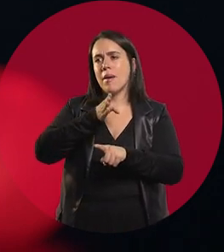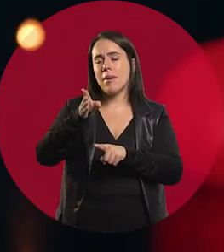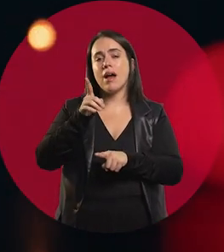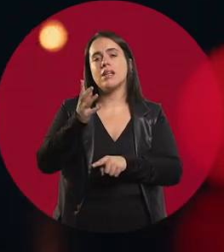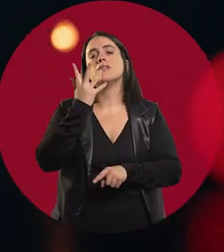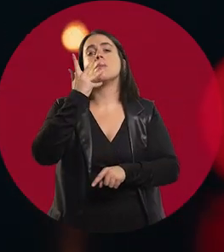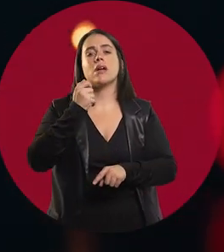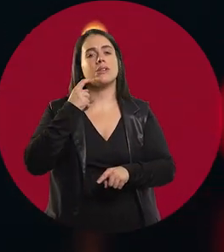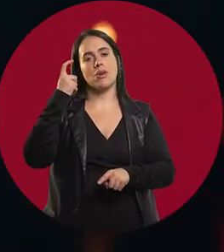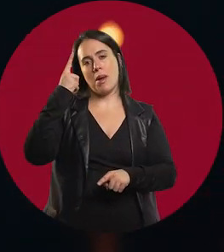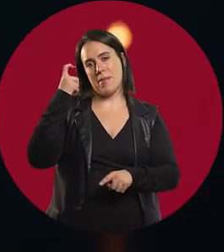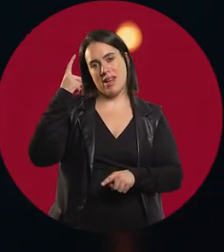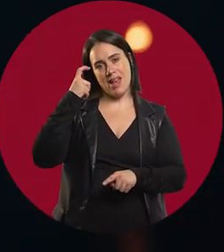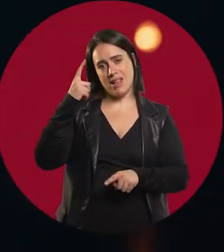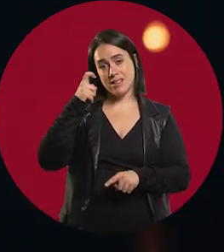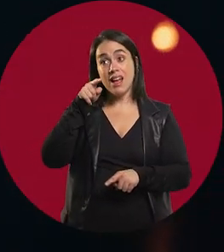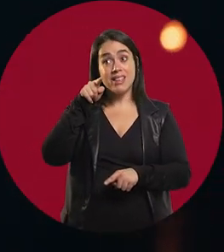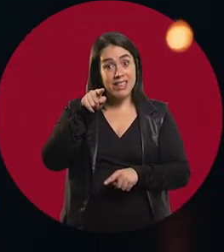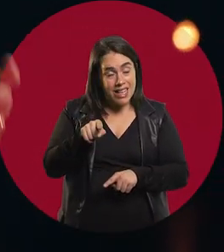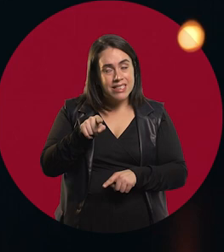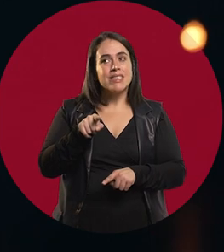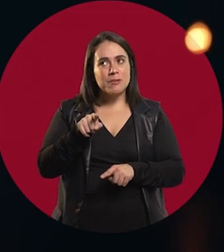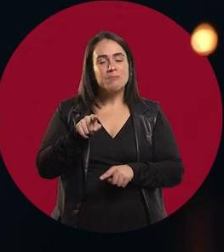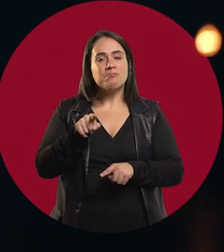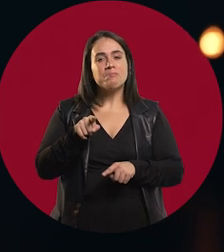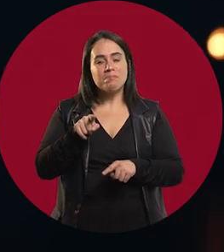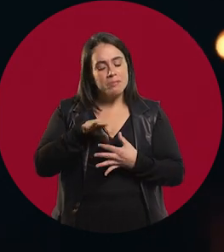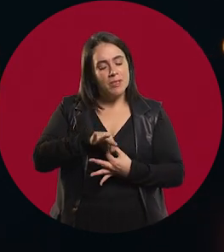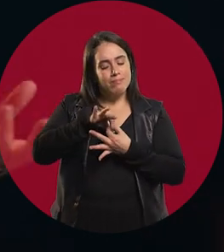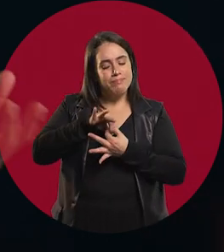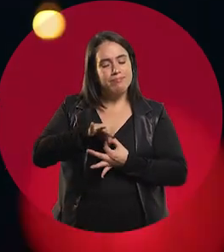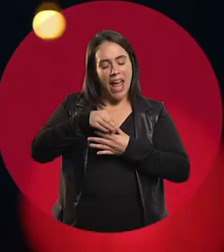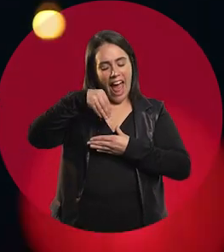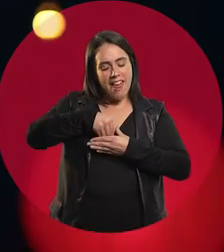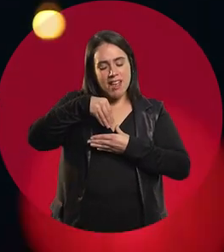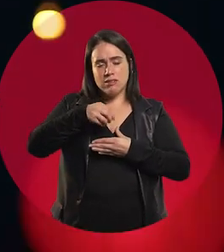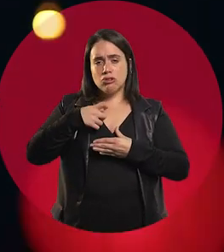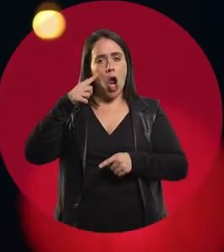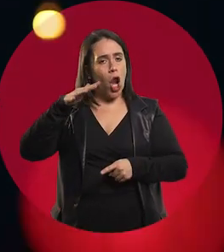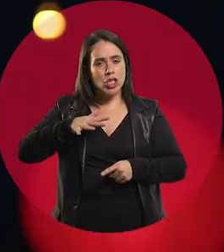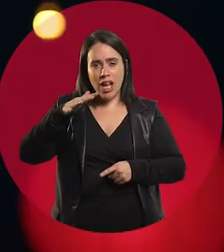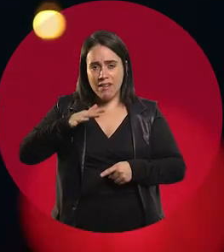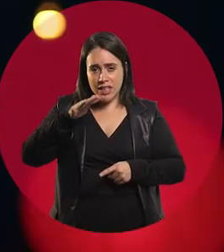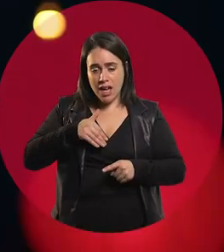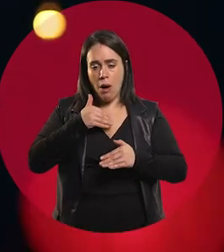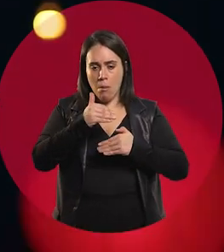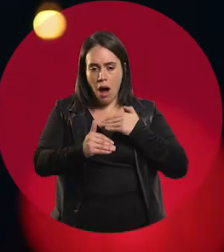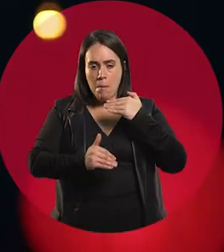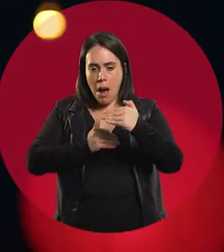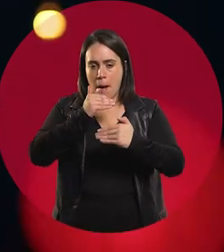That is truly something important and it has to do with the essence of the job that I found as I progressed through my career